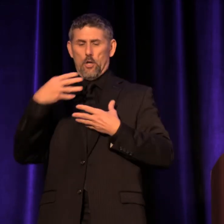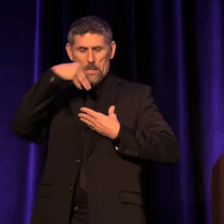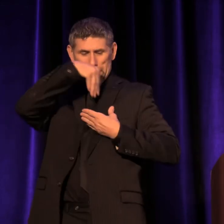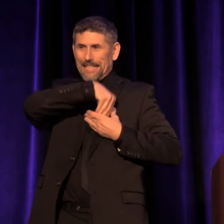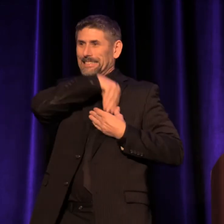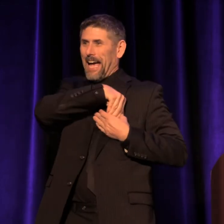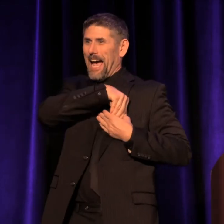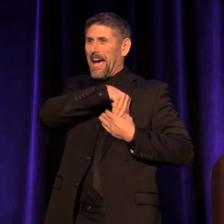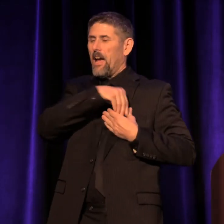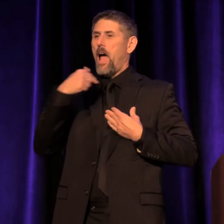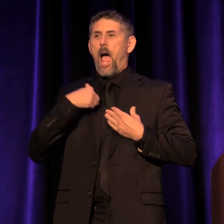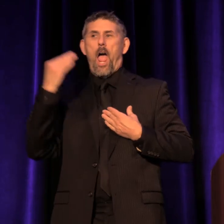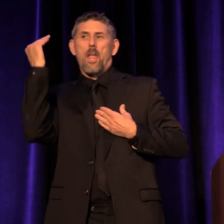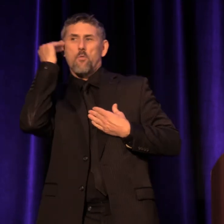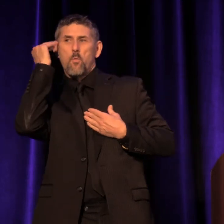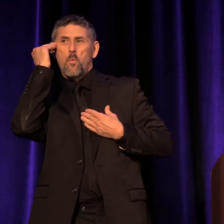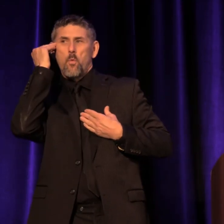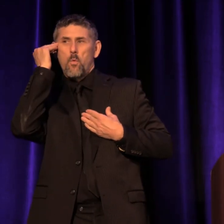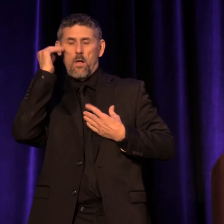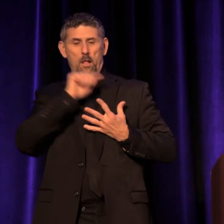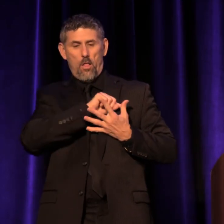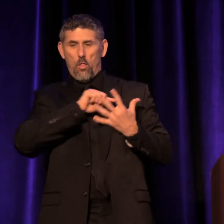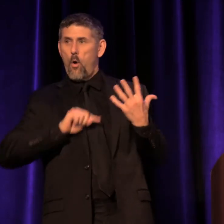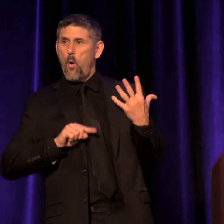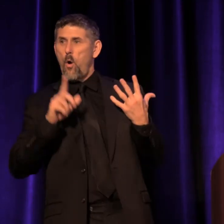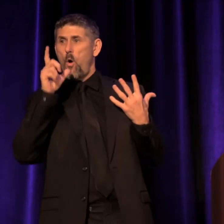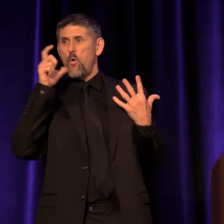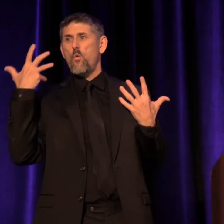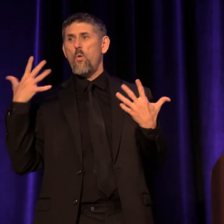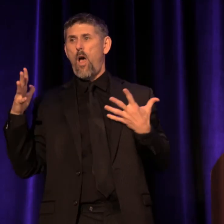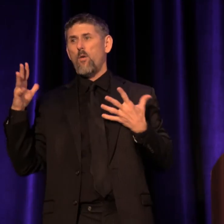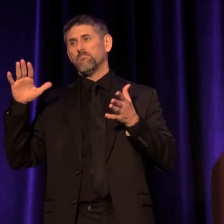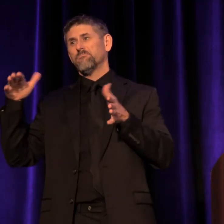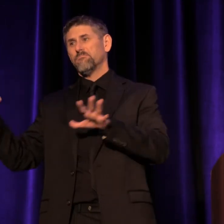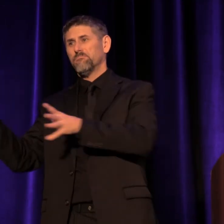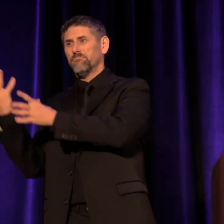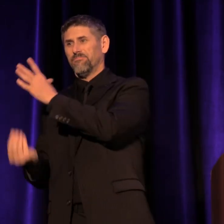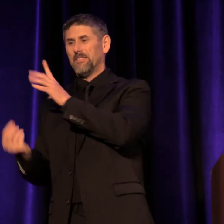just as I know those who have left our circle over the past year,